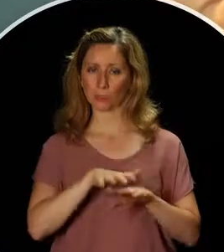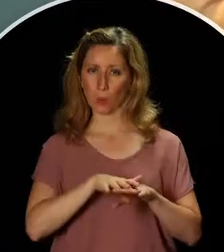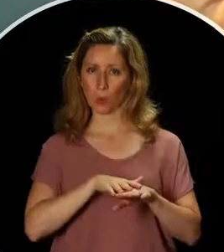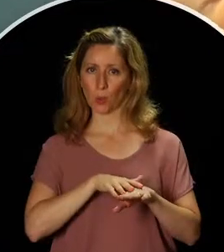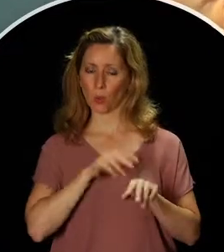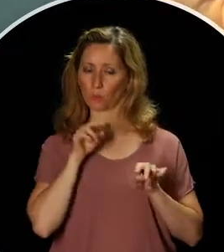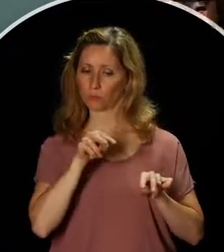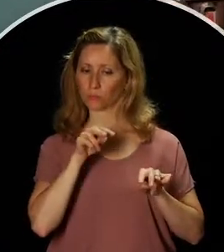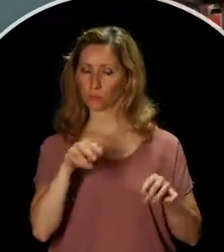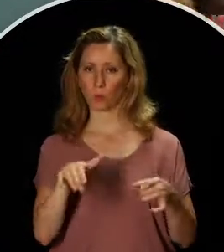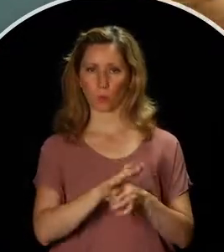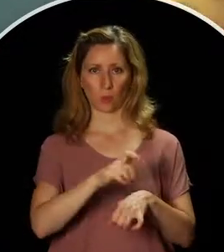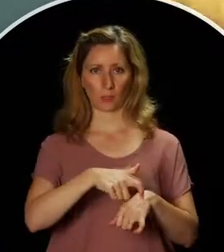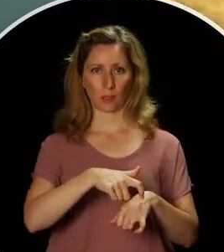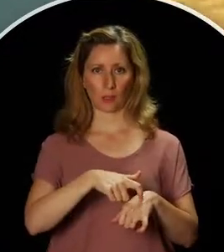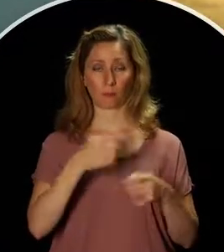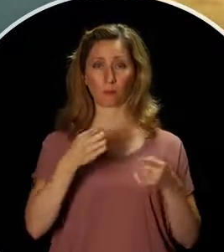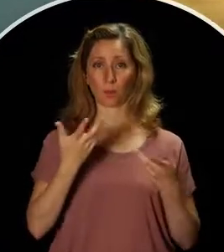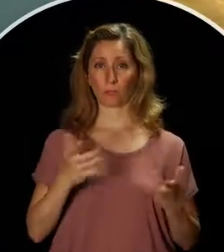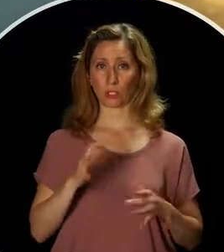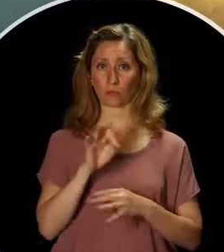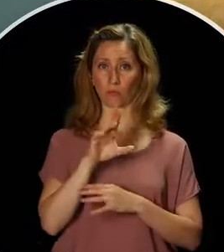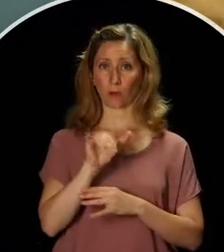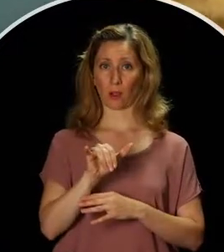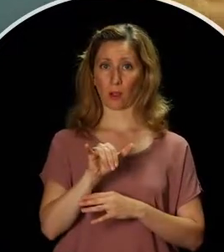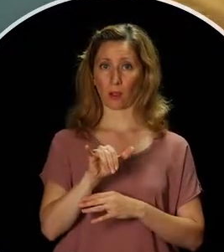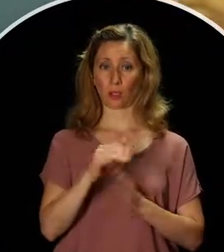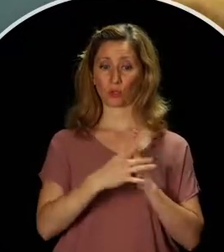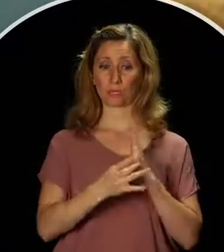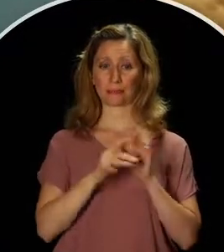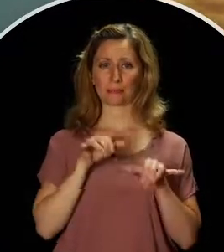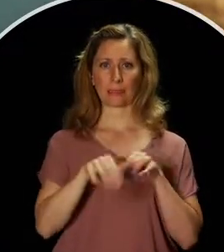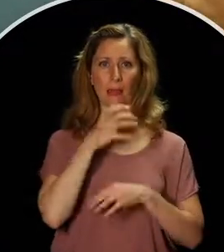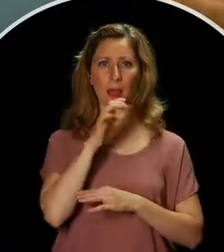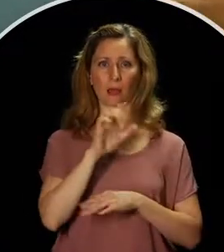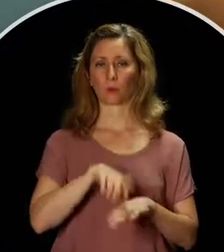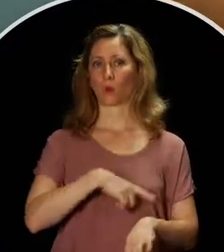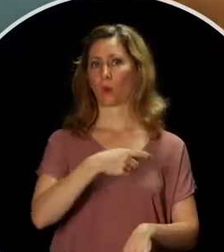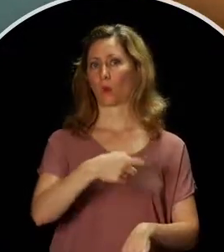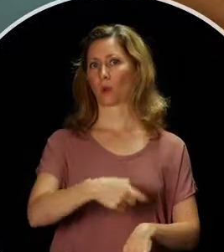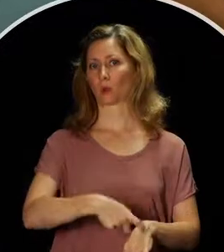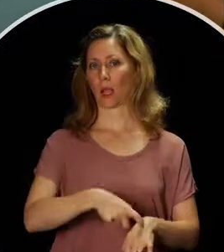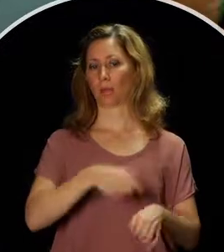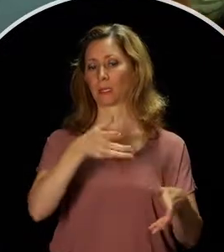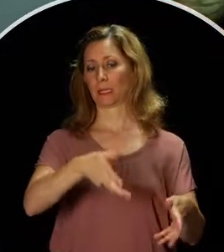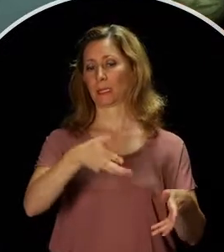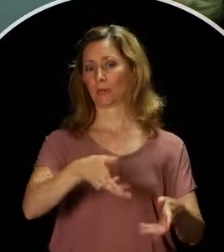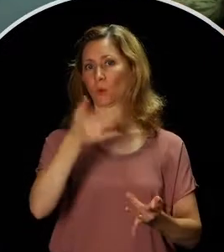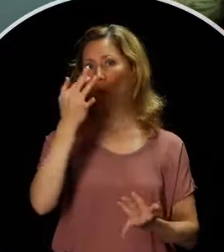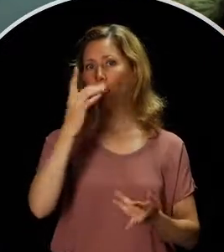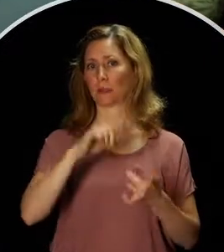you are cooking. When you're done frying, the grease will be hot for a long time. Wait until it's completely cool